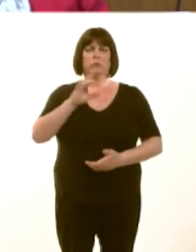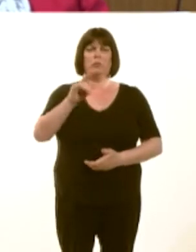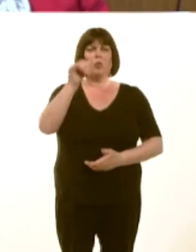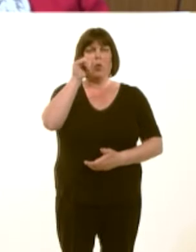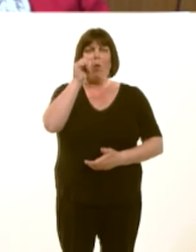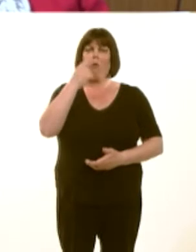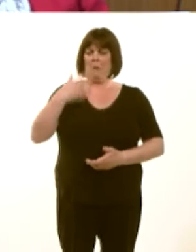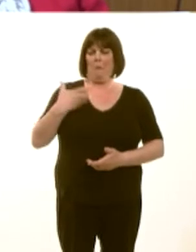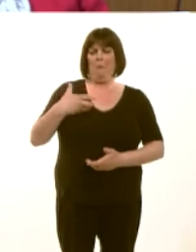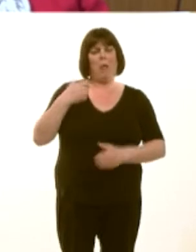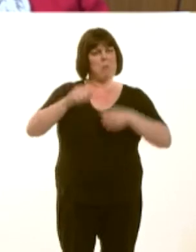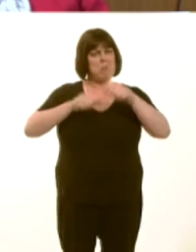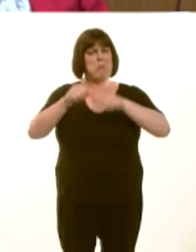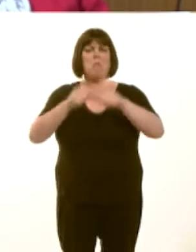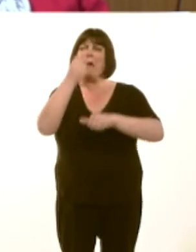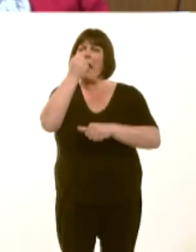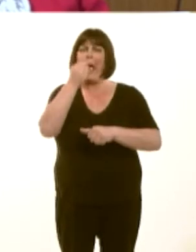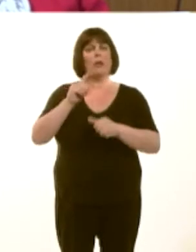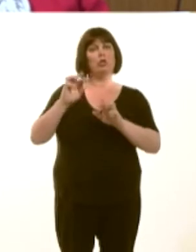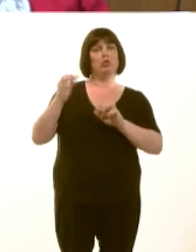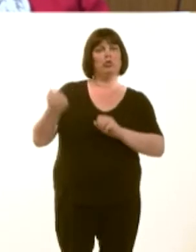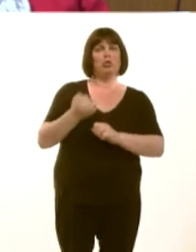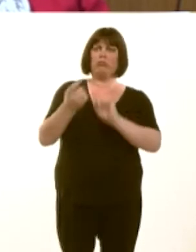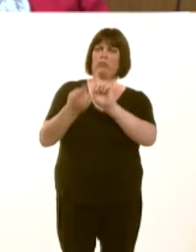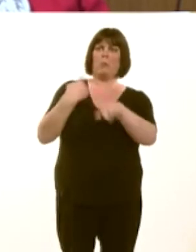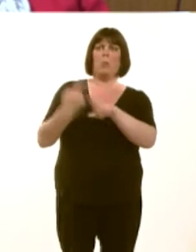the complaints process as quickly as is possible, bearing in mind there may be some occasions